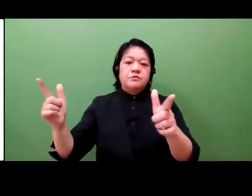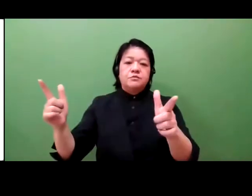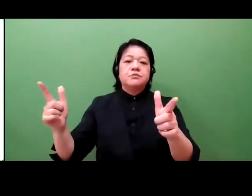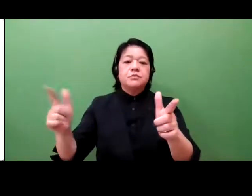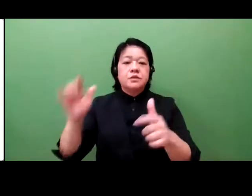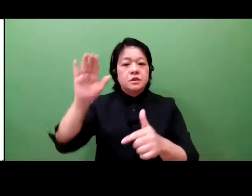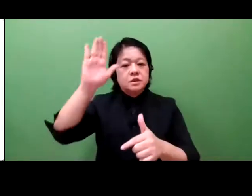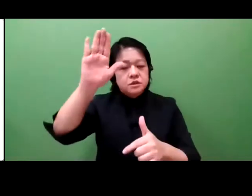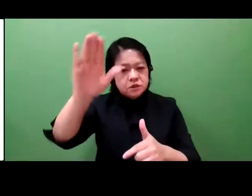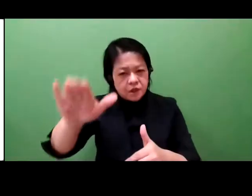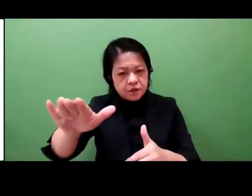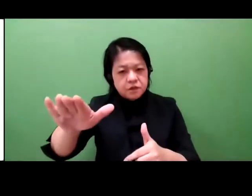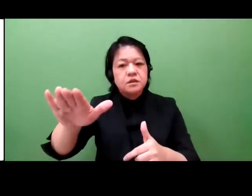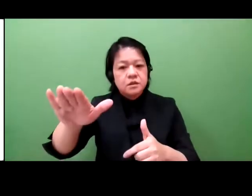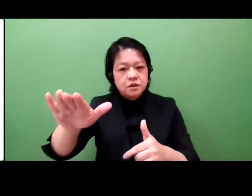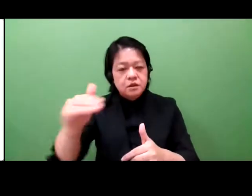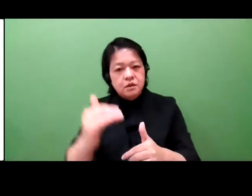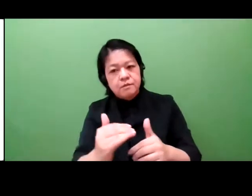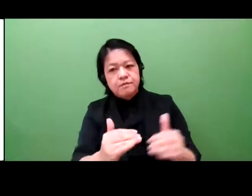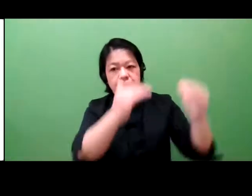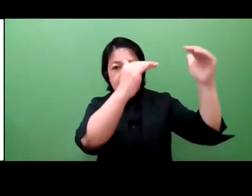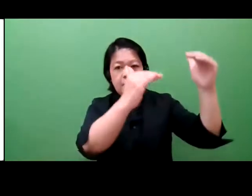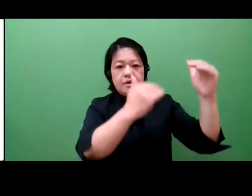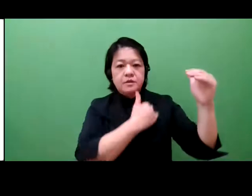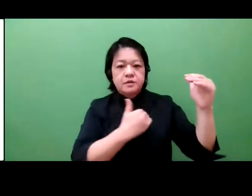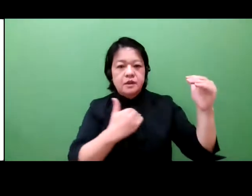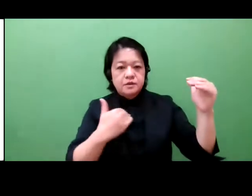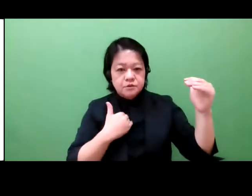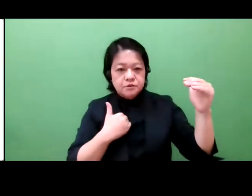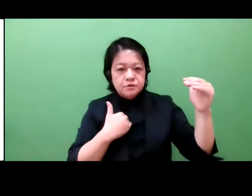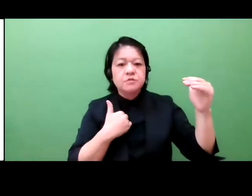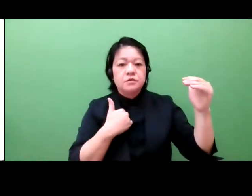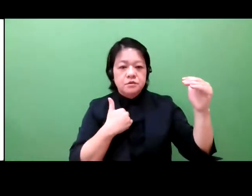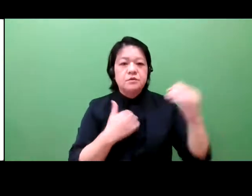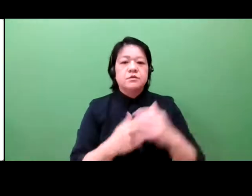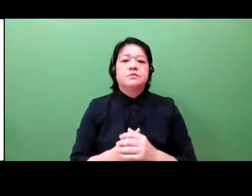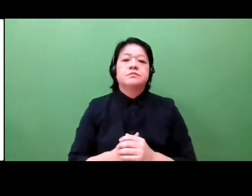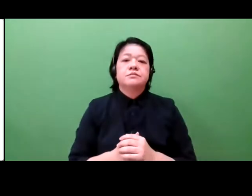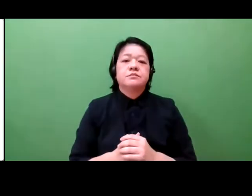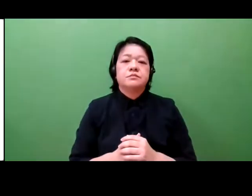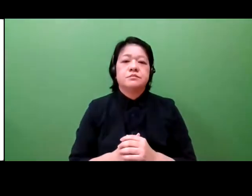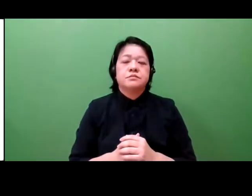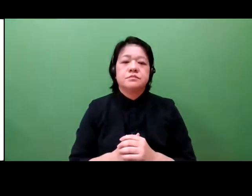I think, in the near future, the market will exceed the threshold and grow very rapidly.